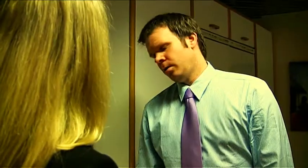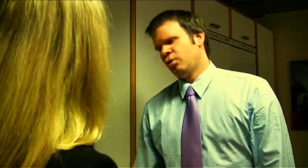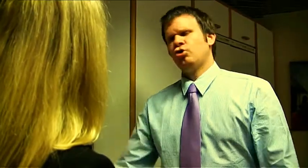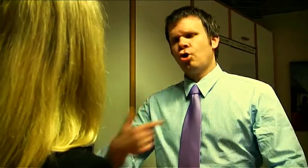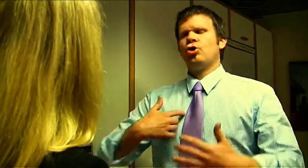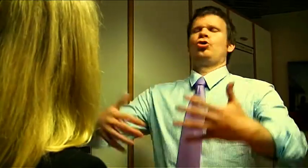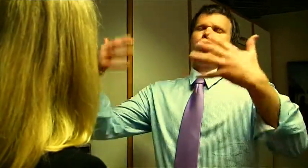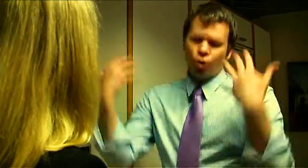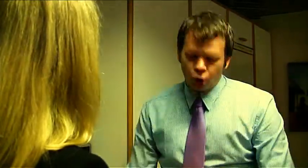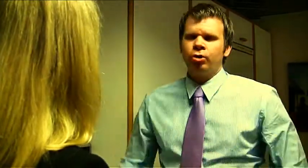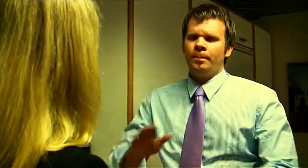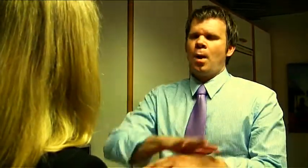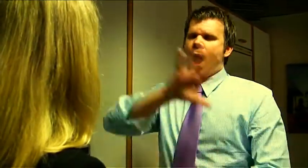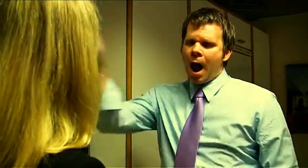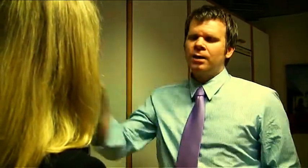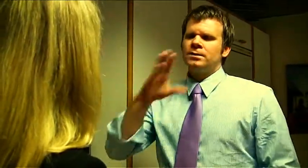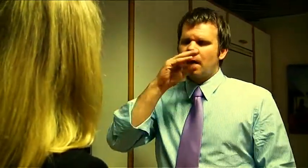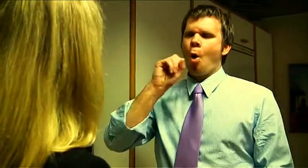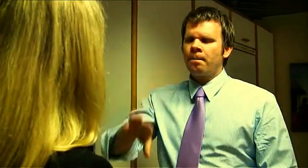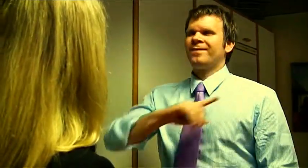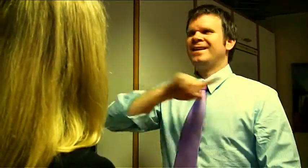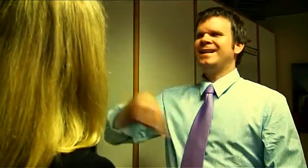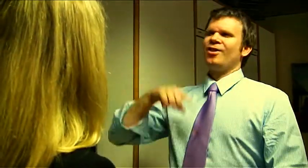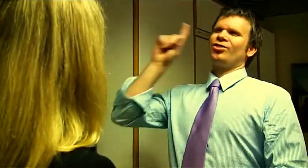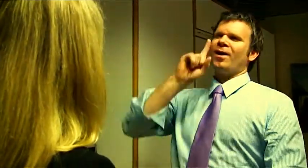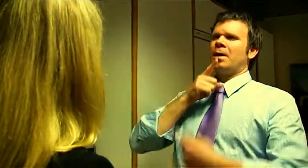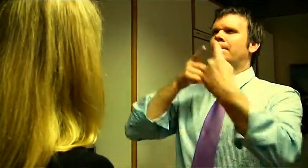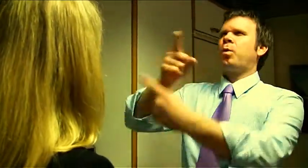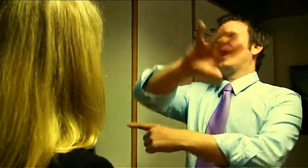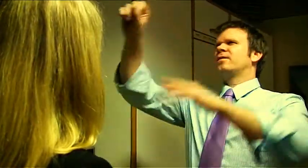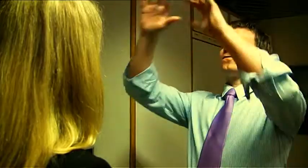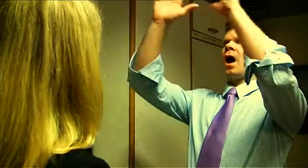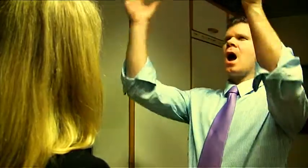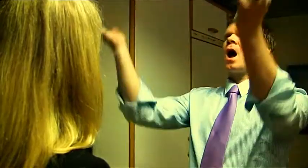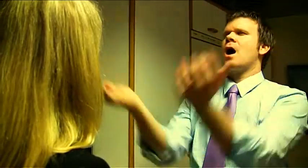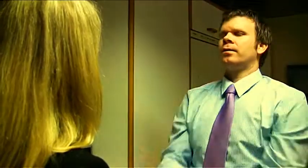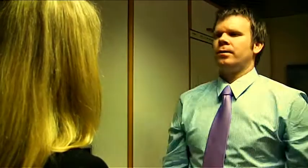I'm fed up with all talk about "we deaf against the world".